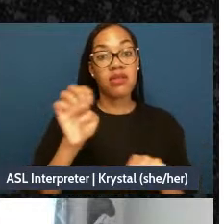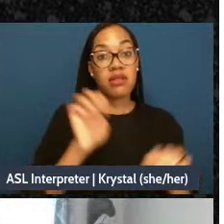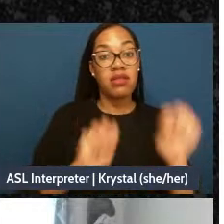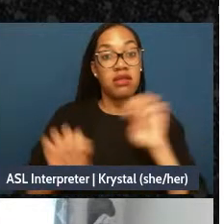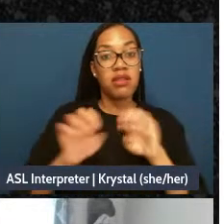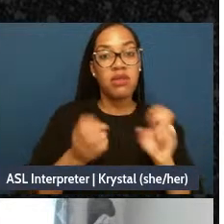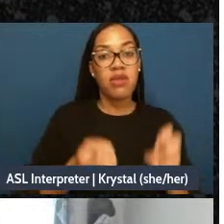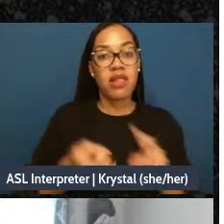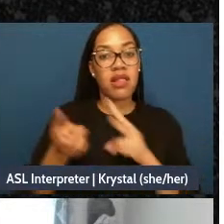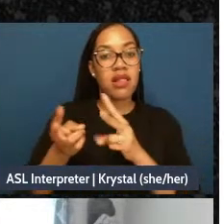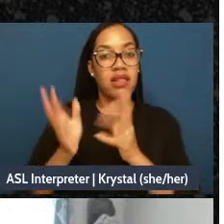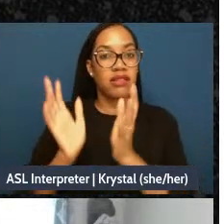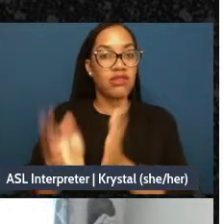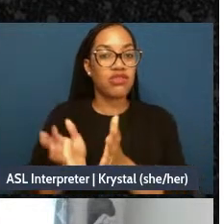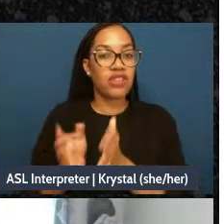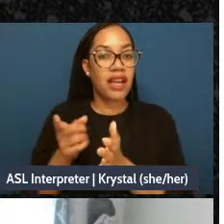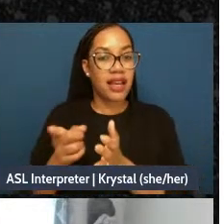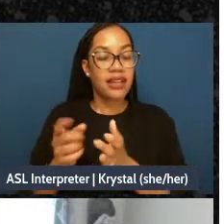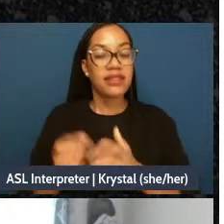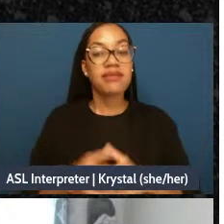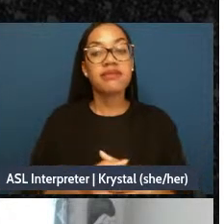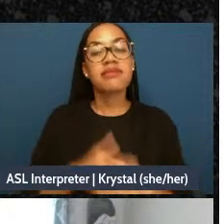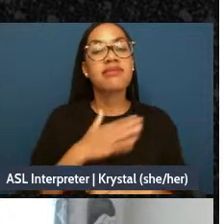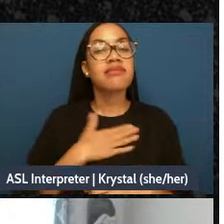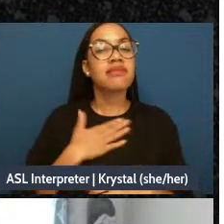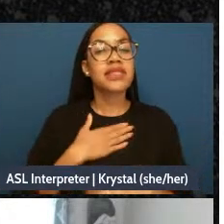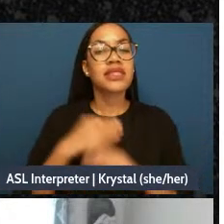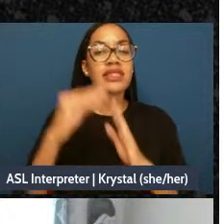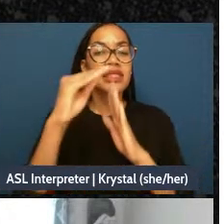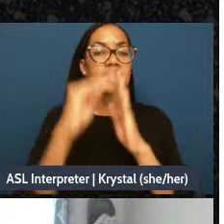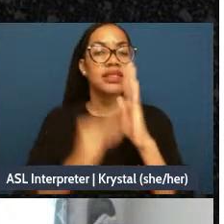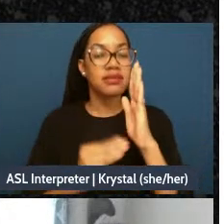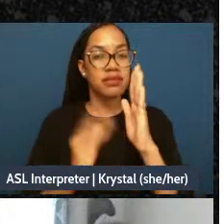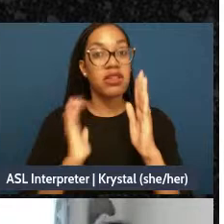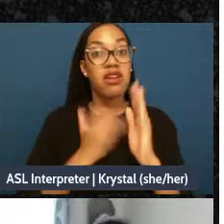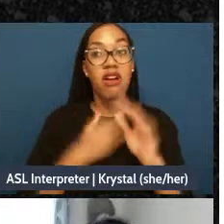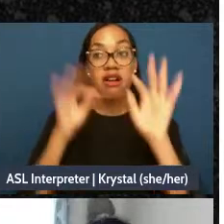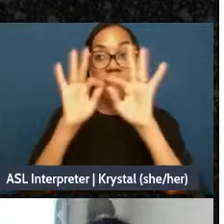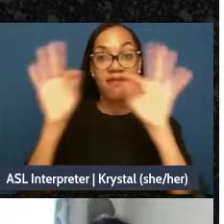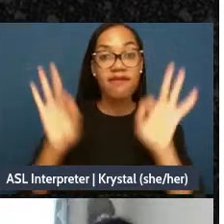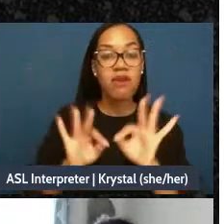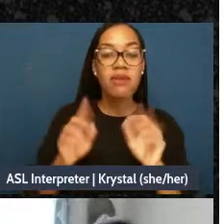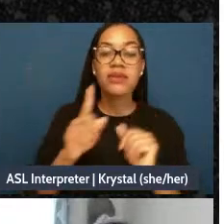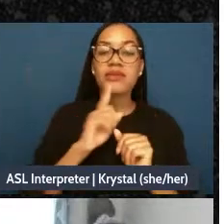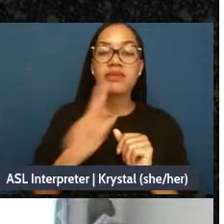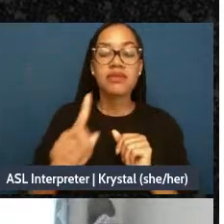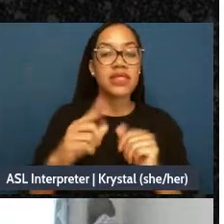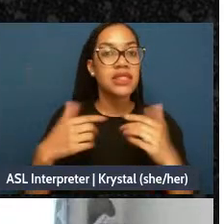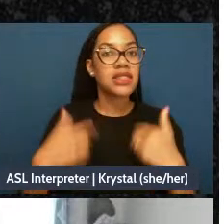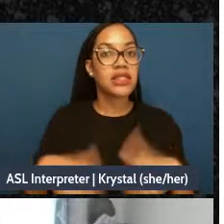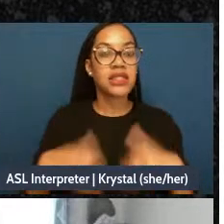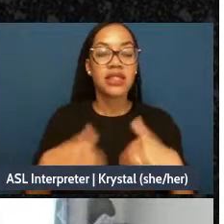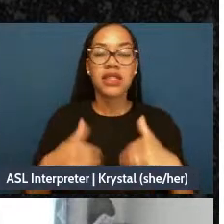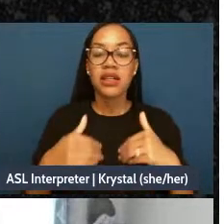quick comprehensive feedback form we've made for you. It's comerade Agustina put it together